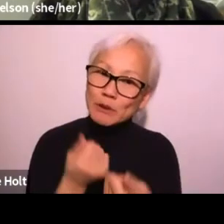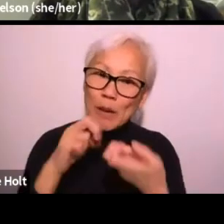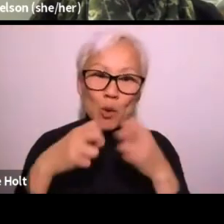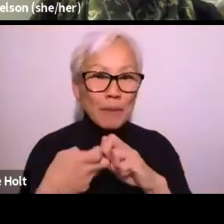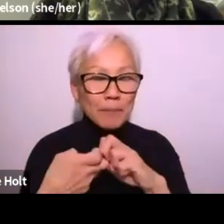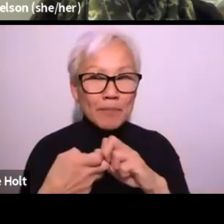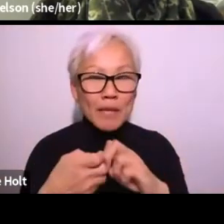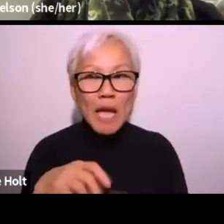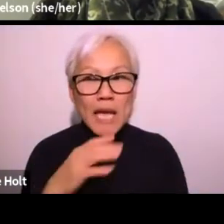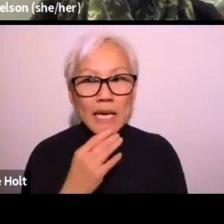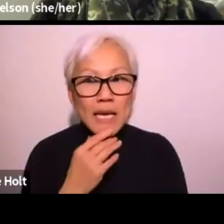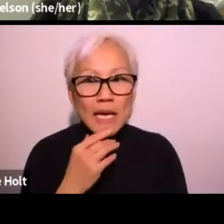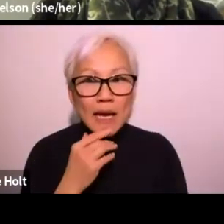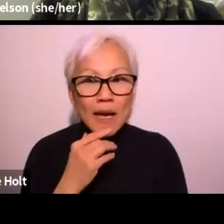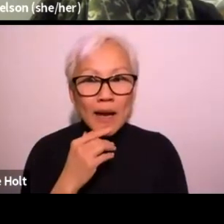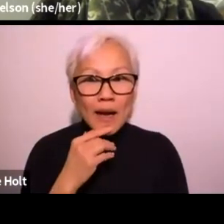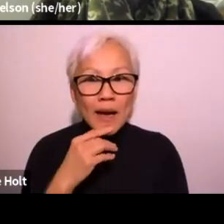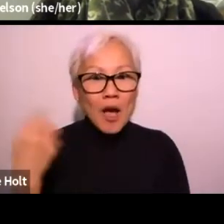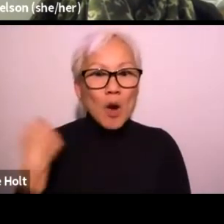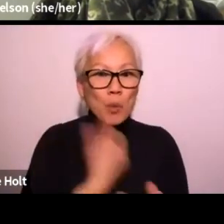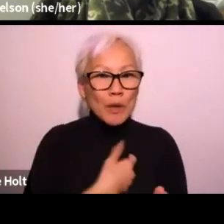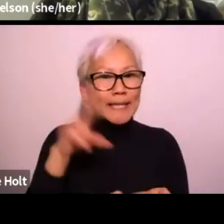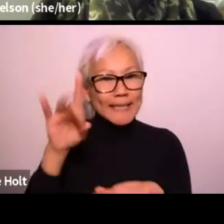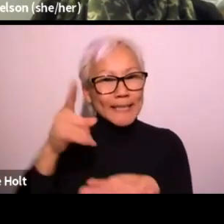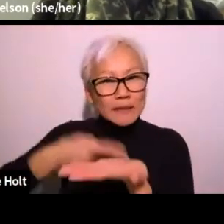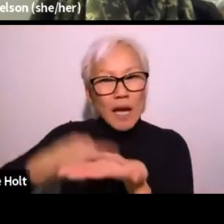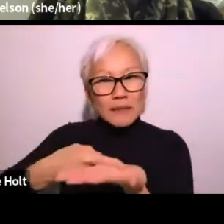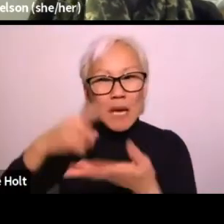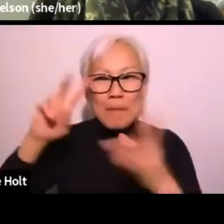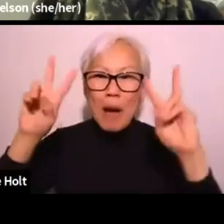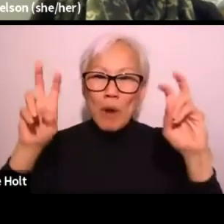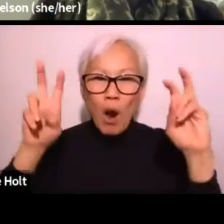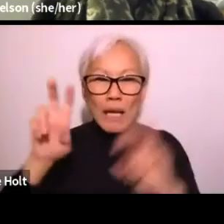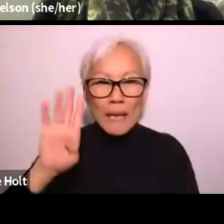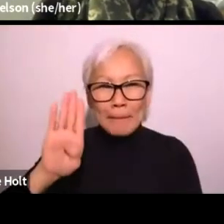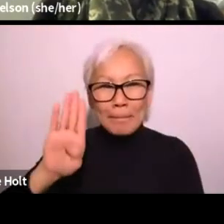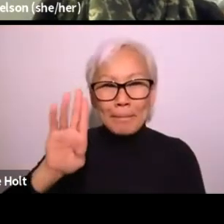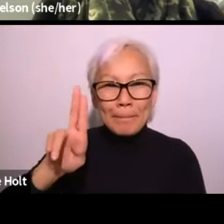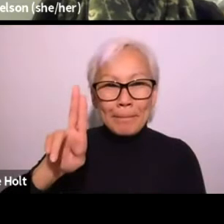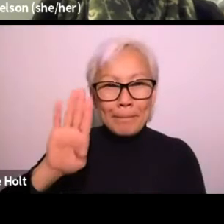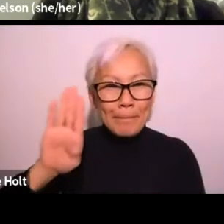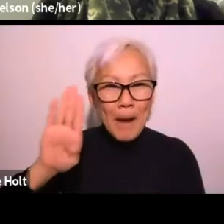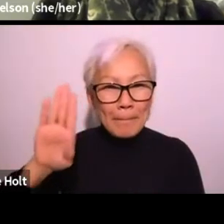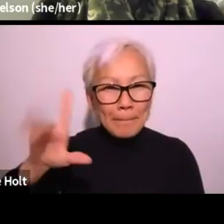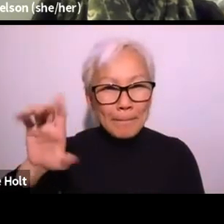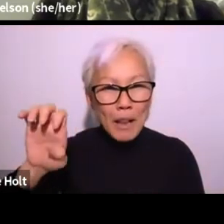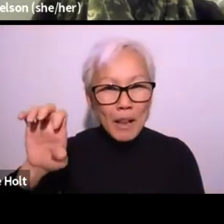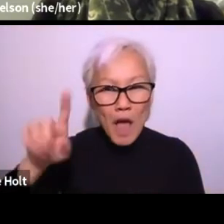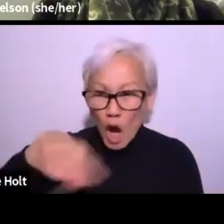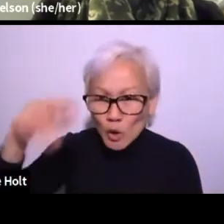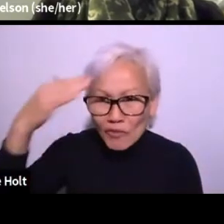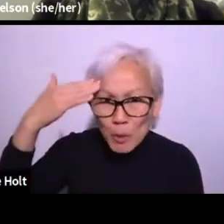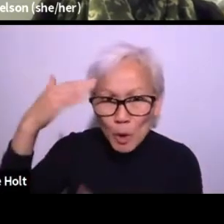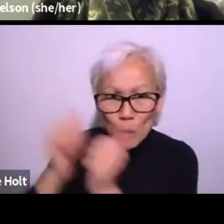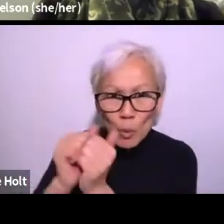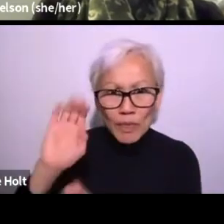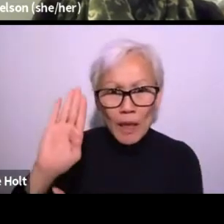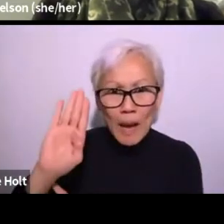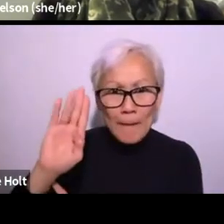so now it's kind of like an interesting problem with the deaf blind population where we actually talked about maybe having a bubble.